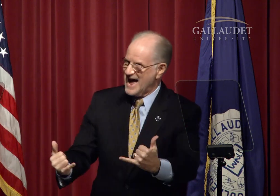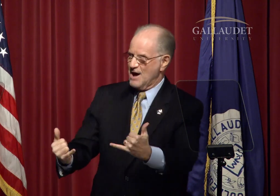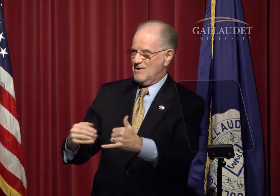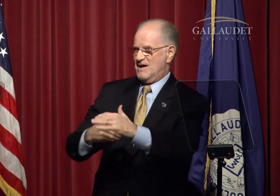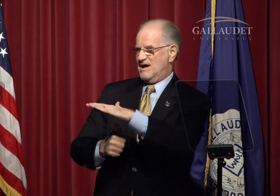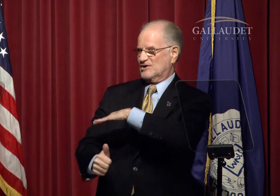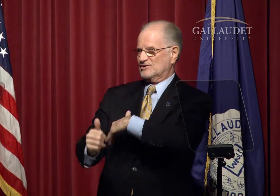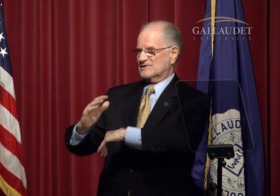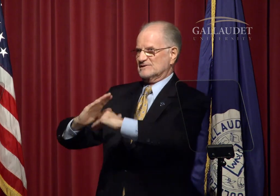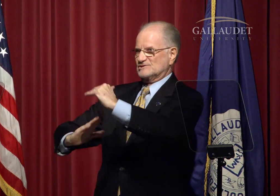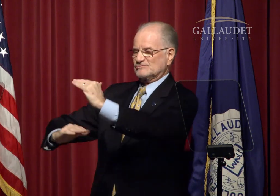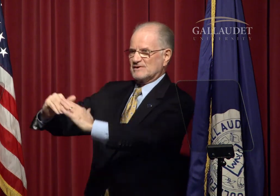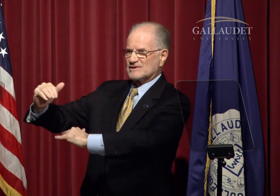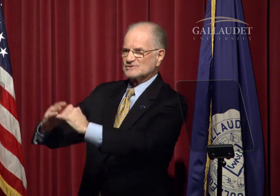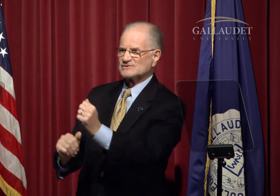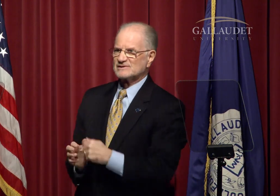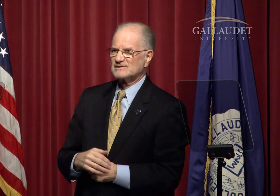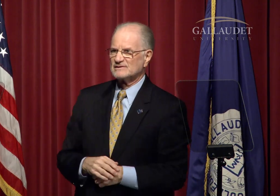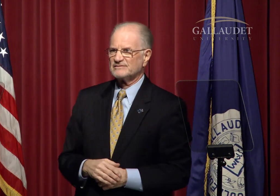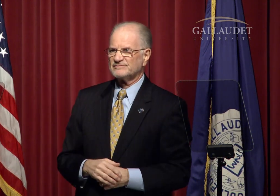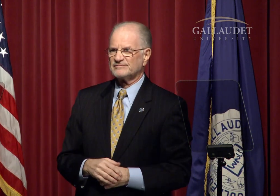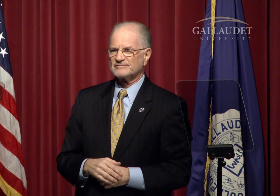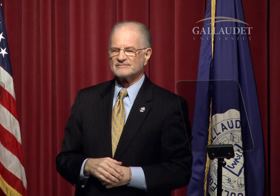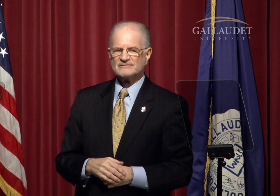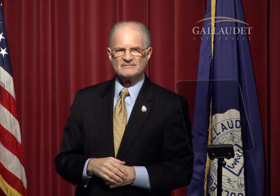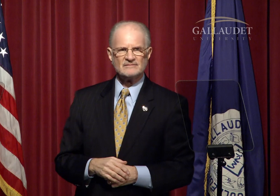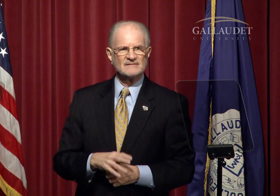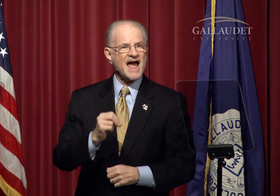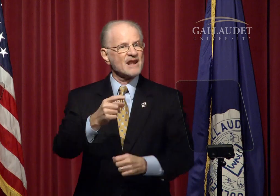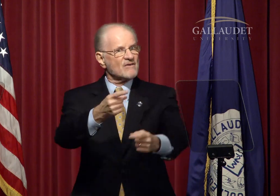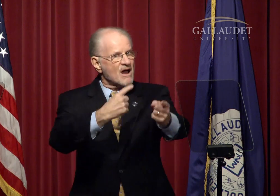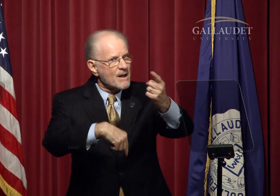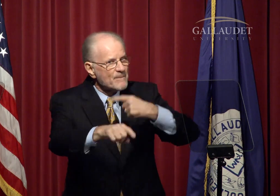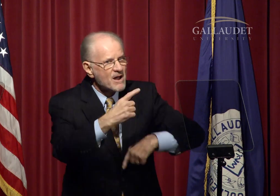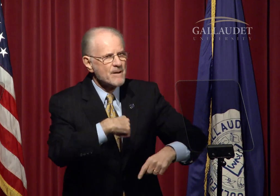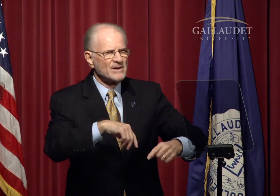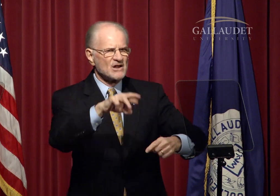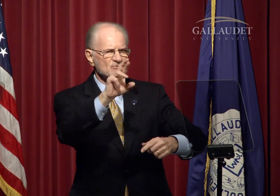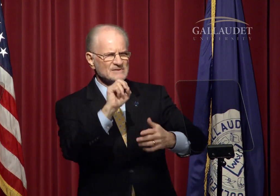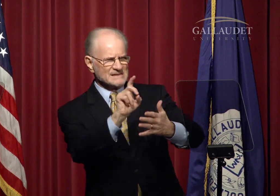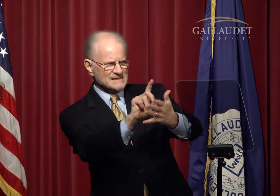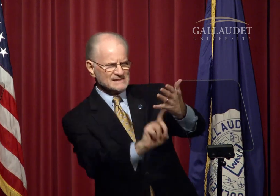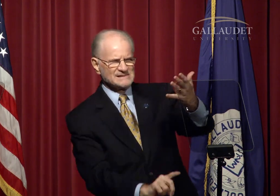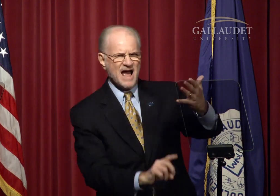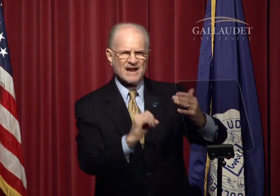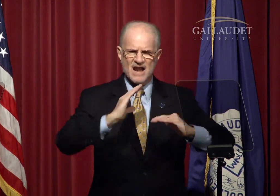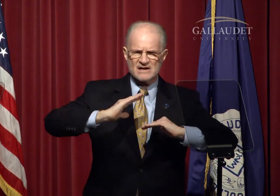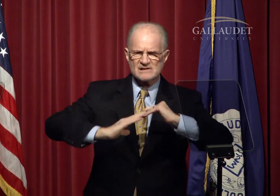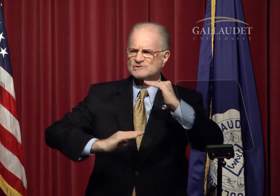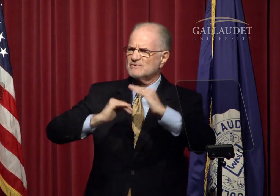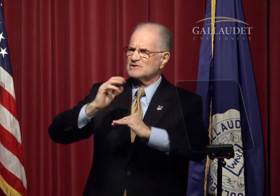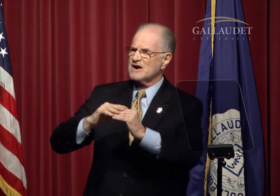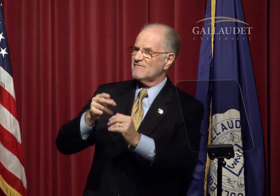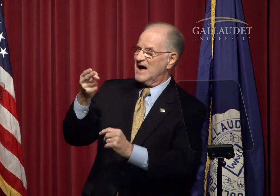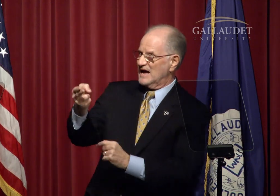And the future MSSD dorm is now beginning construction.